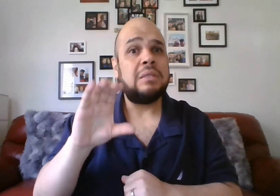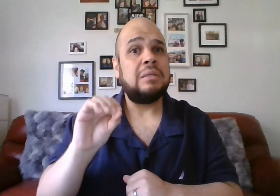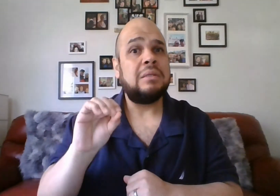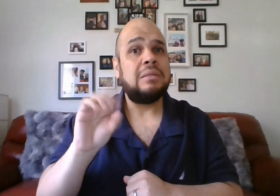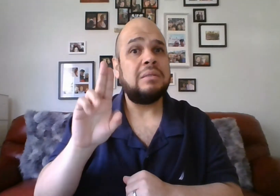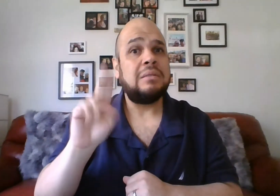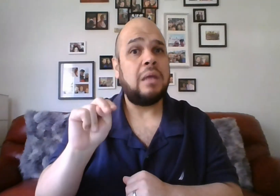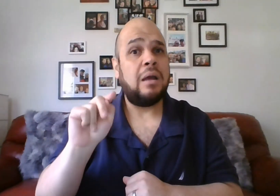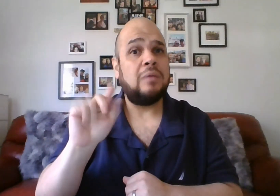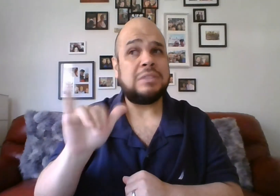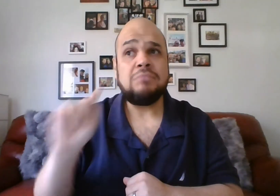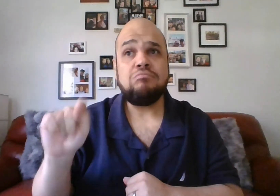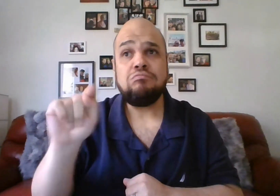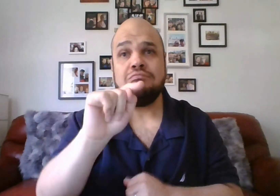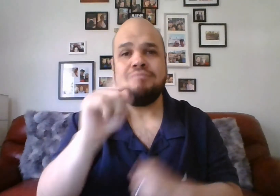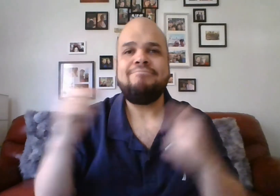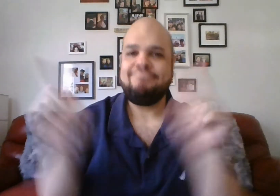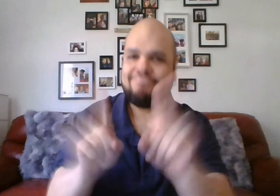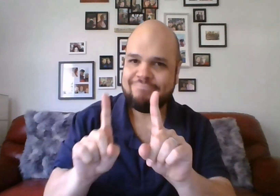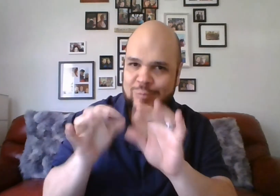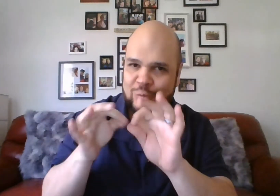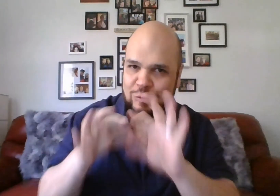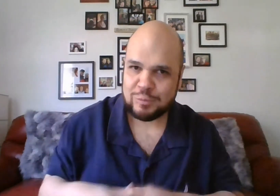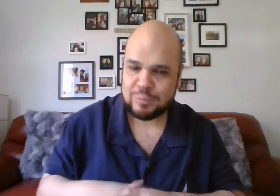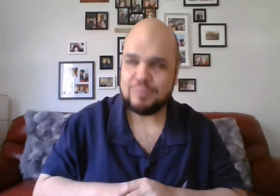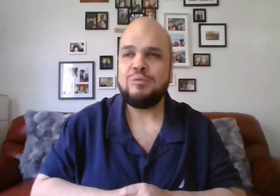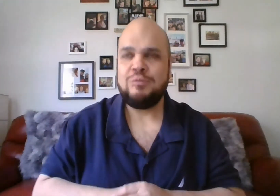encouraging counties across the state to also include a CDI team.